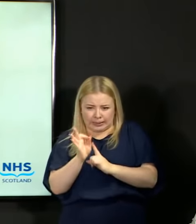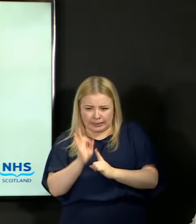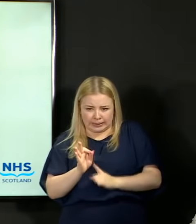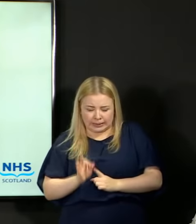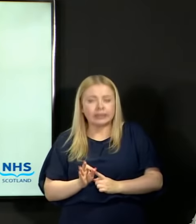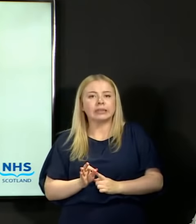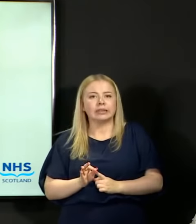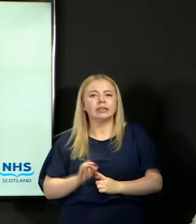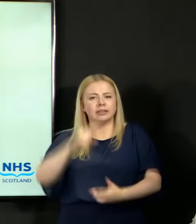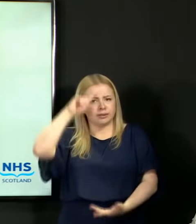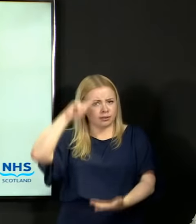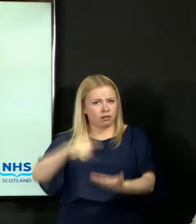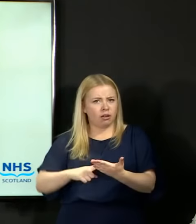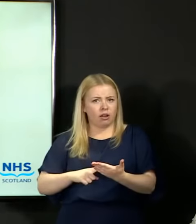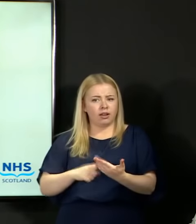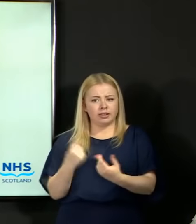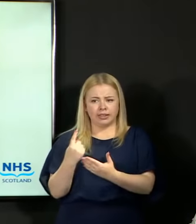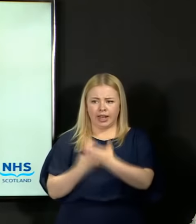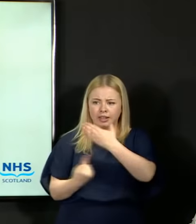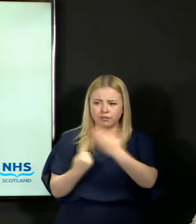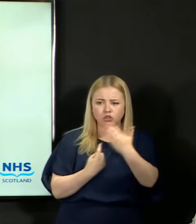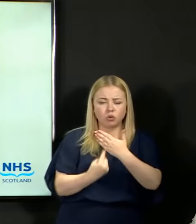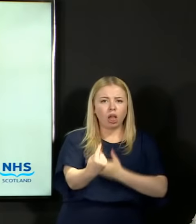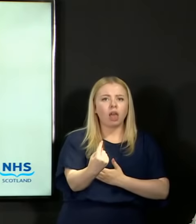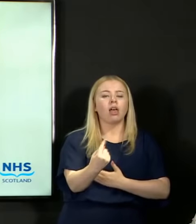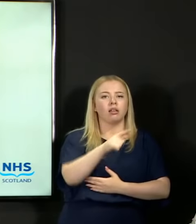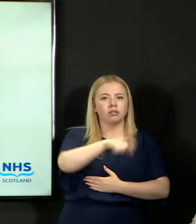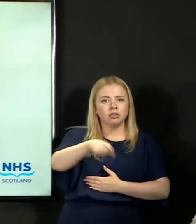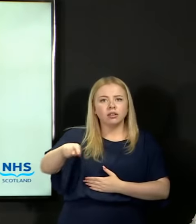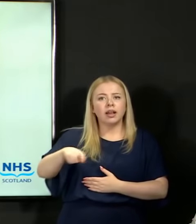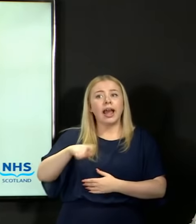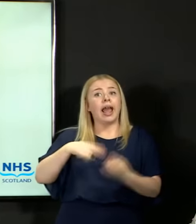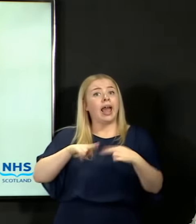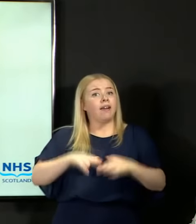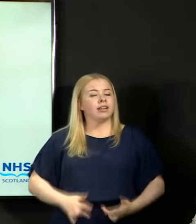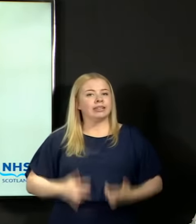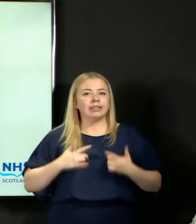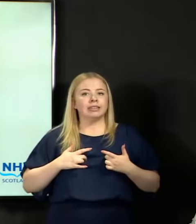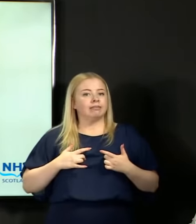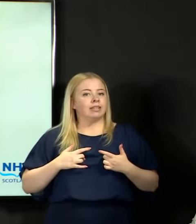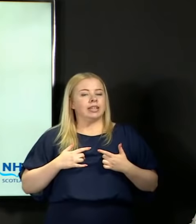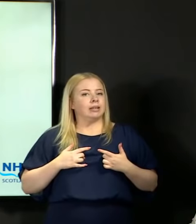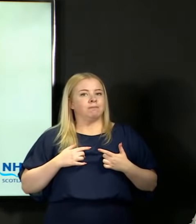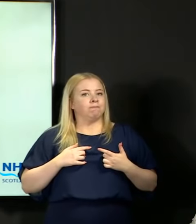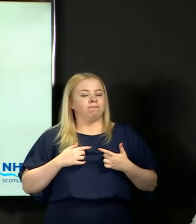of individual students and if young people believe there is a merit and schools believe